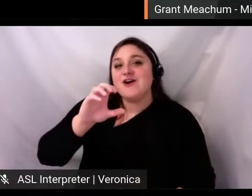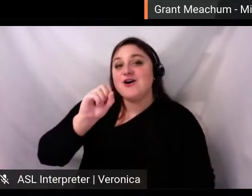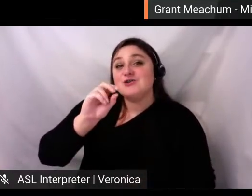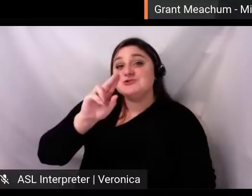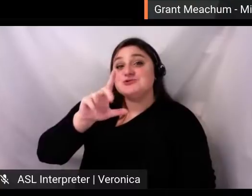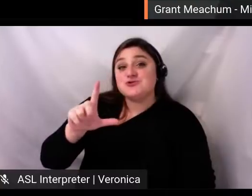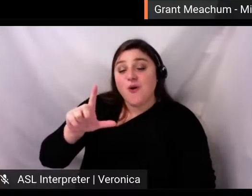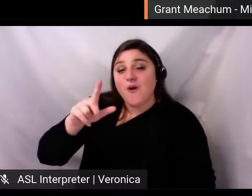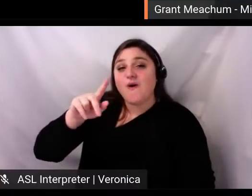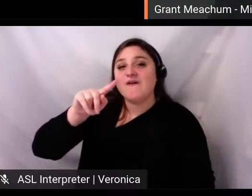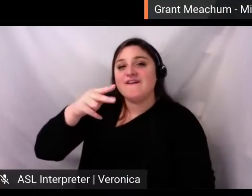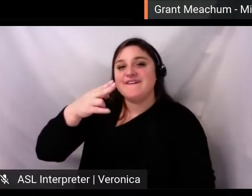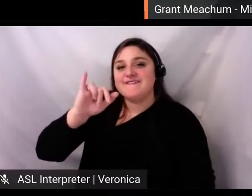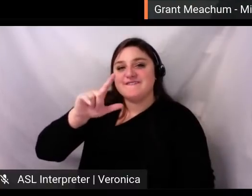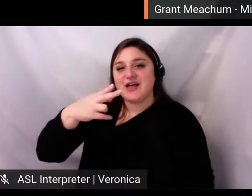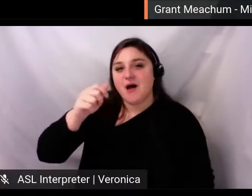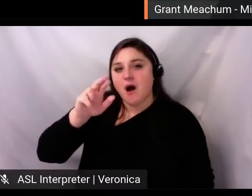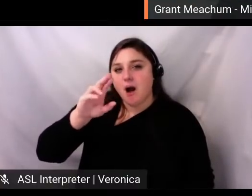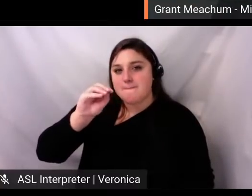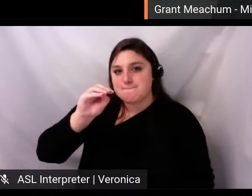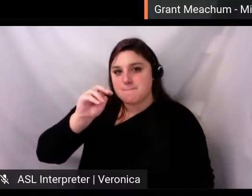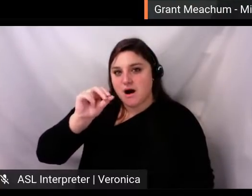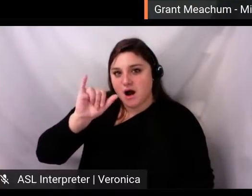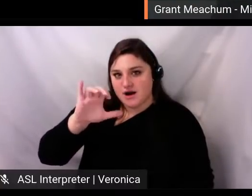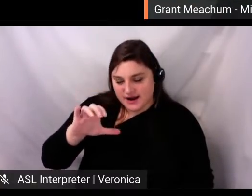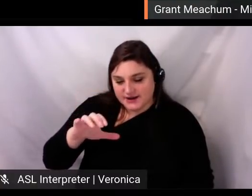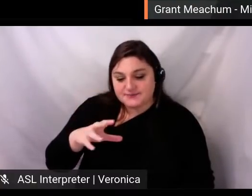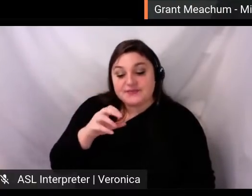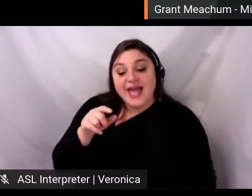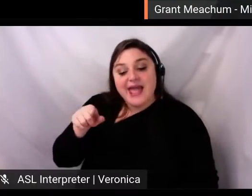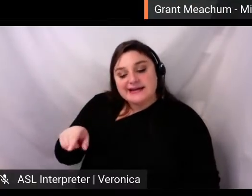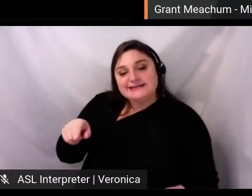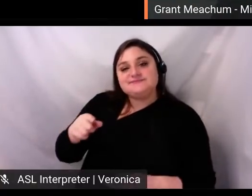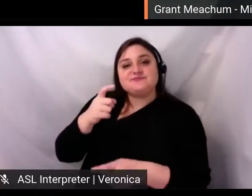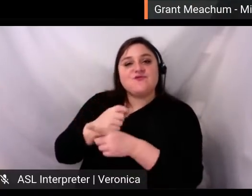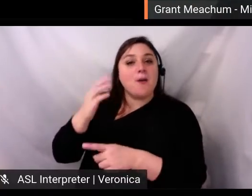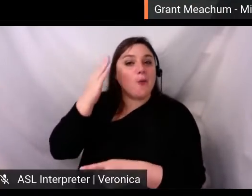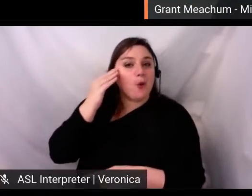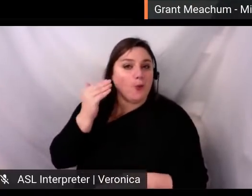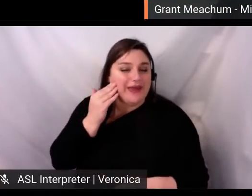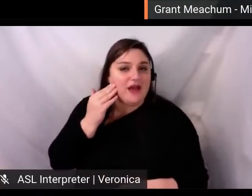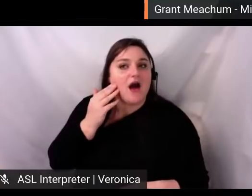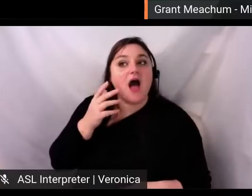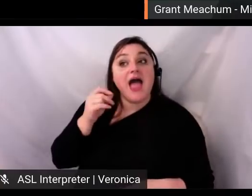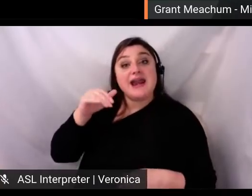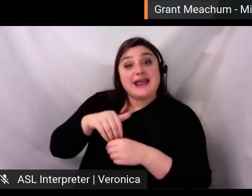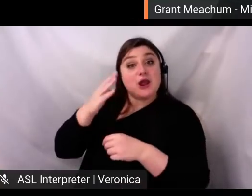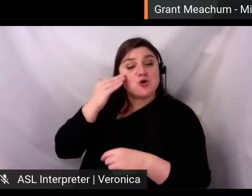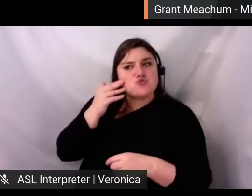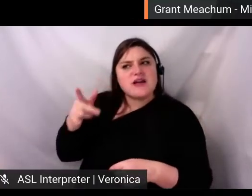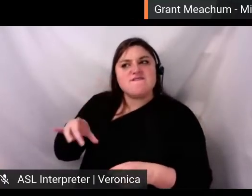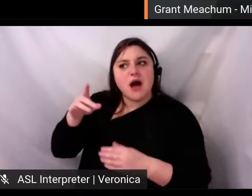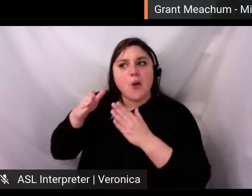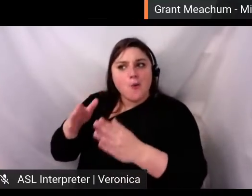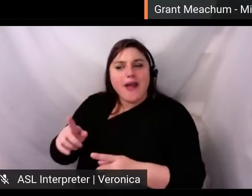restrictions were lifted in Korea to the point where Osmo could have a masked, social distanced orchestra with him on stage.